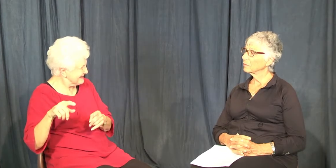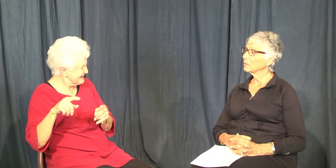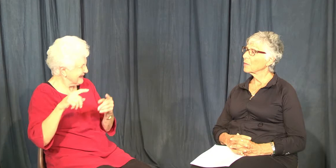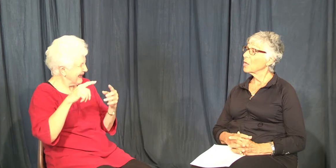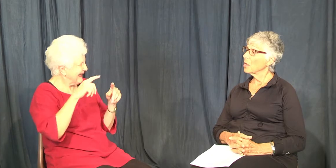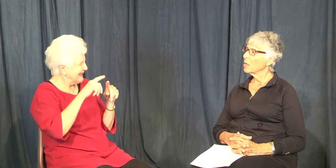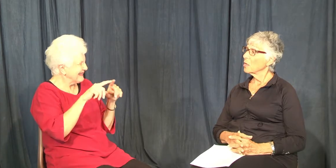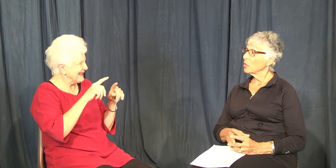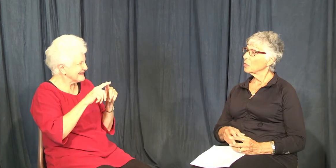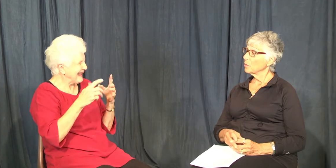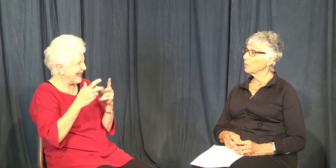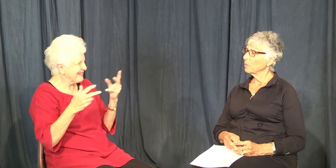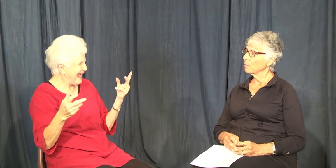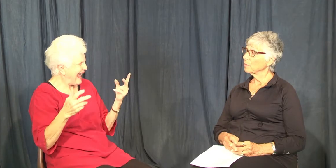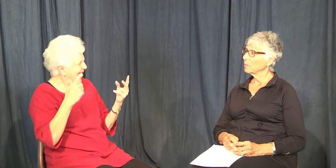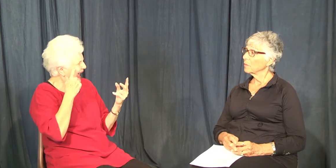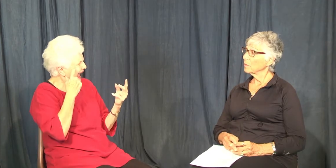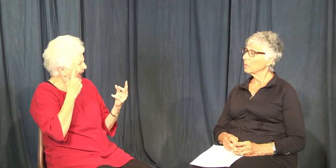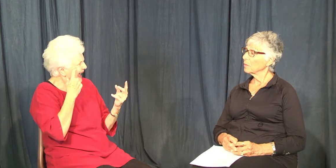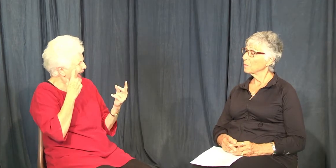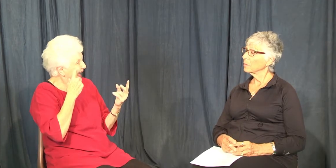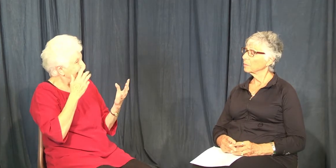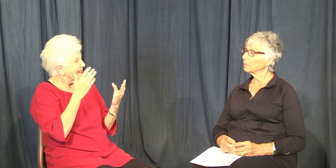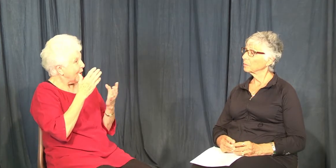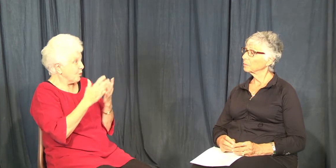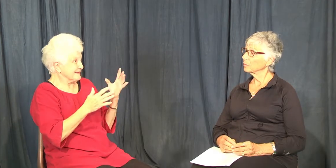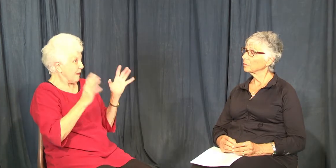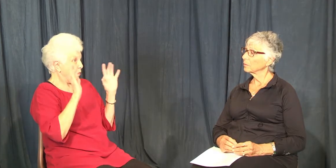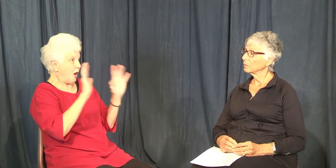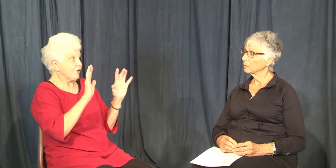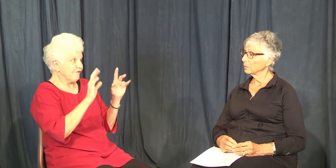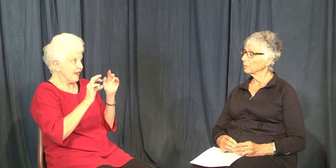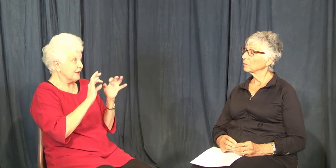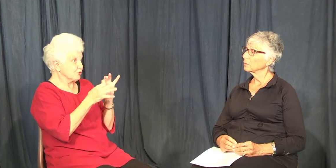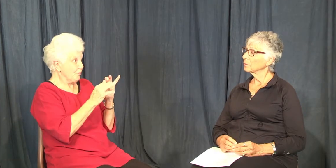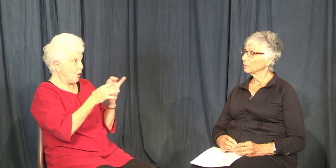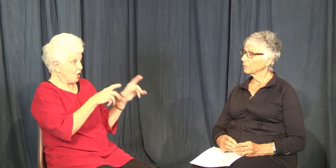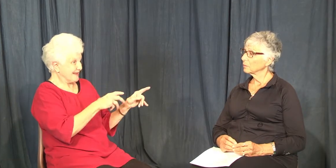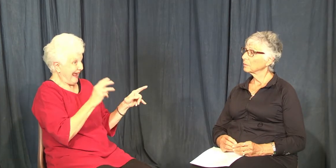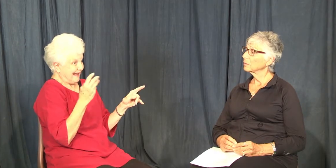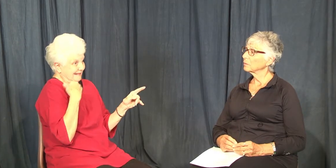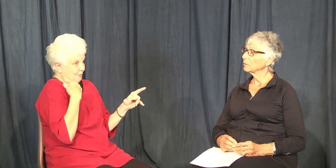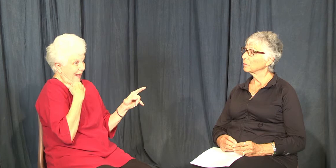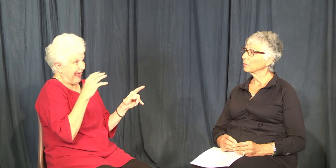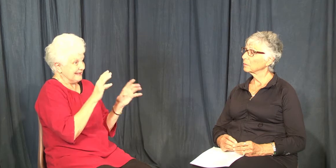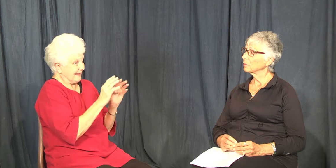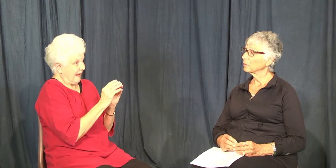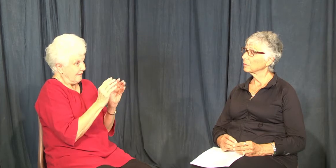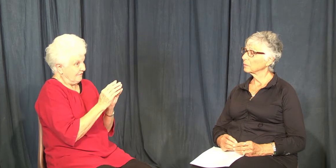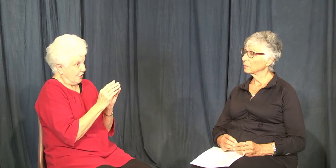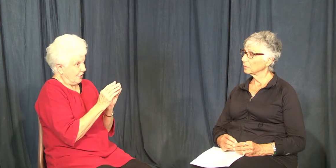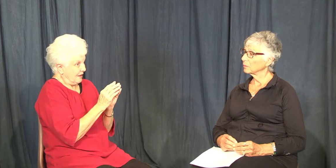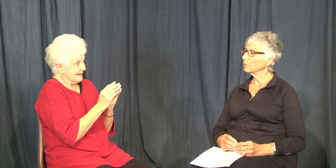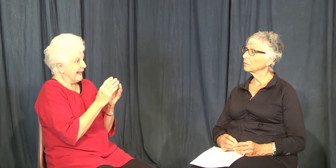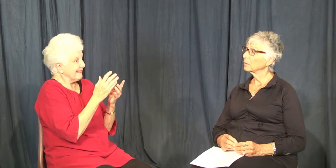Deaf things, the WAD events. There were some wonderful interpreters at our recent conference